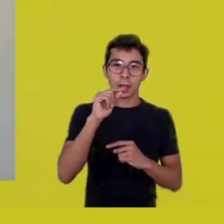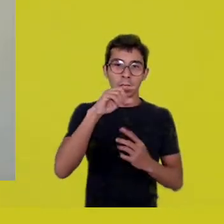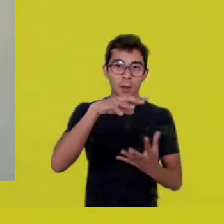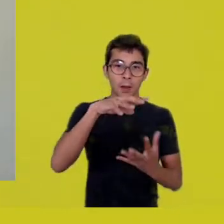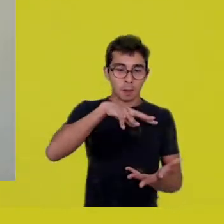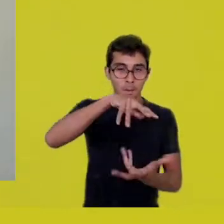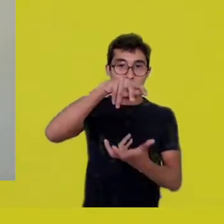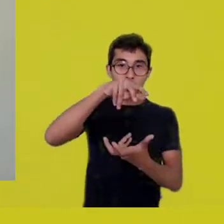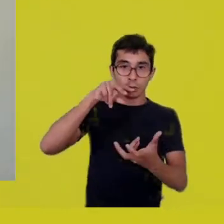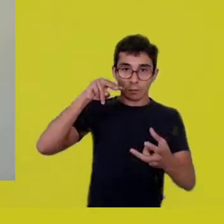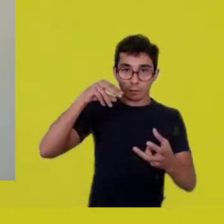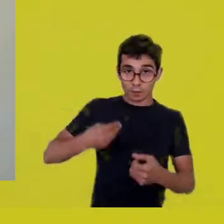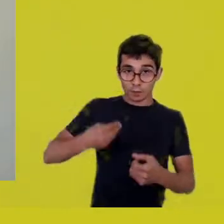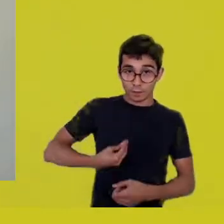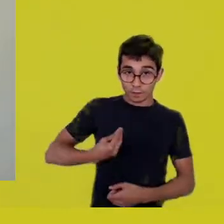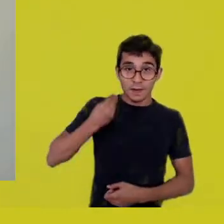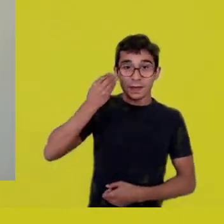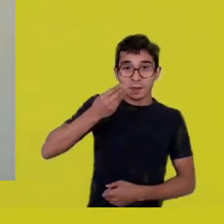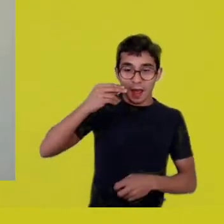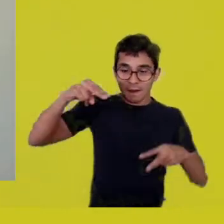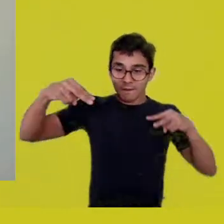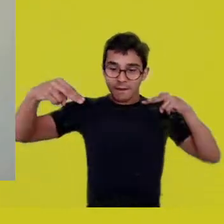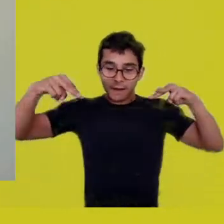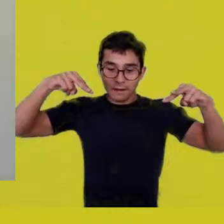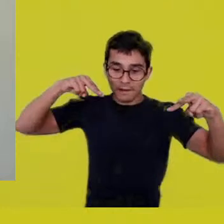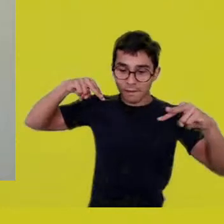the experience of art, the experience of theater,